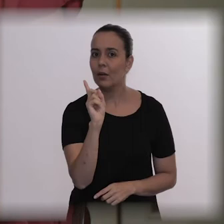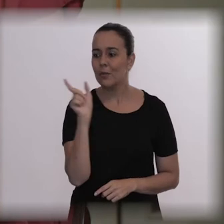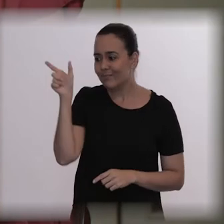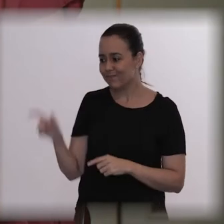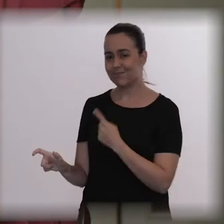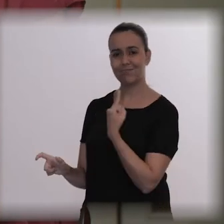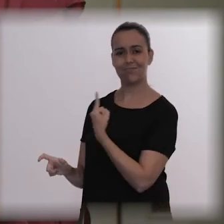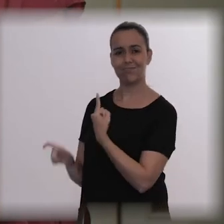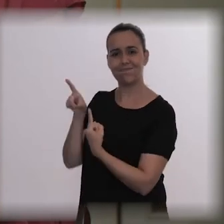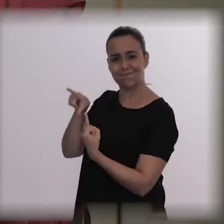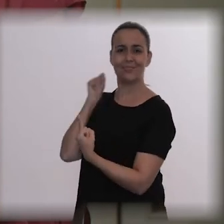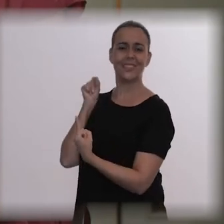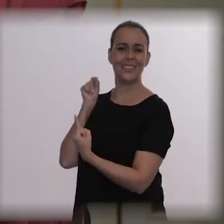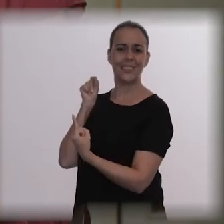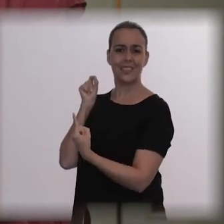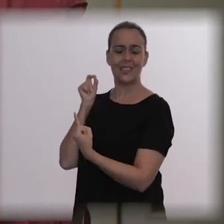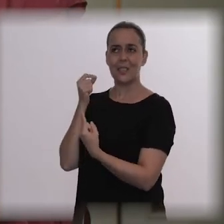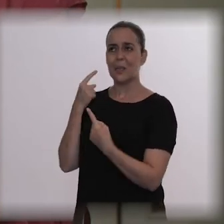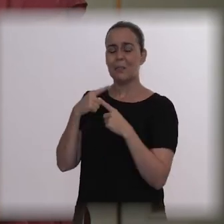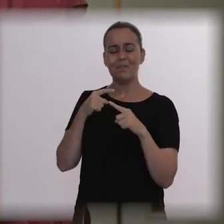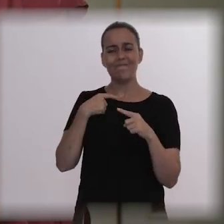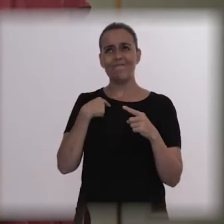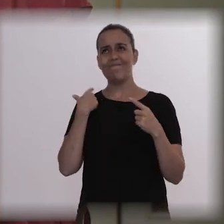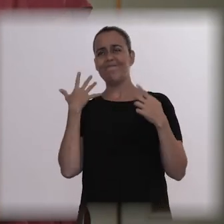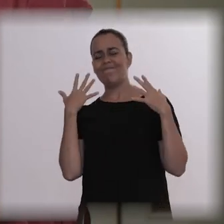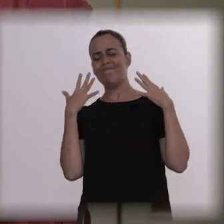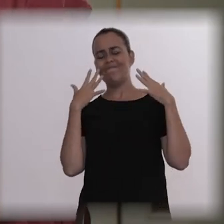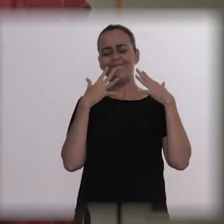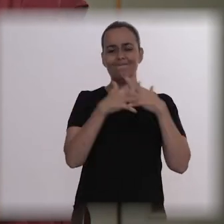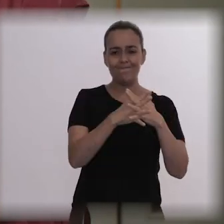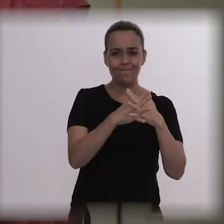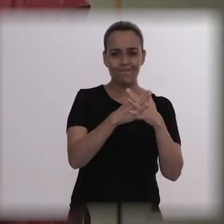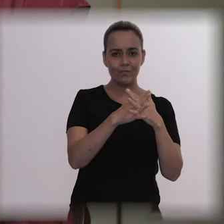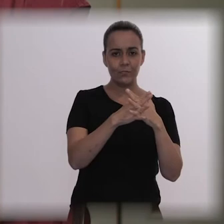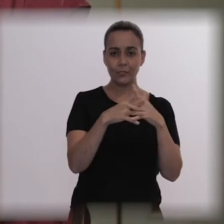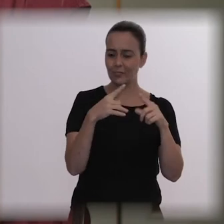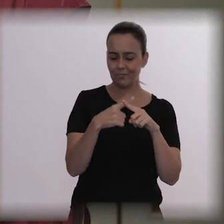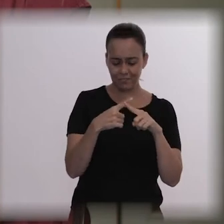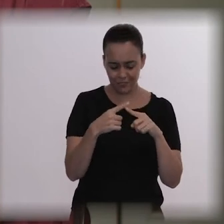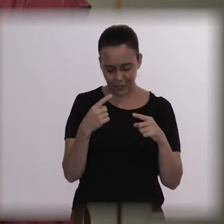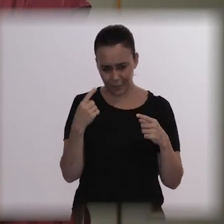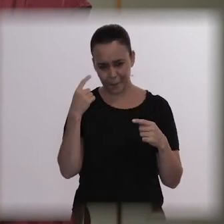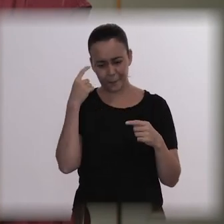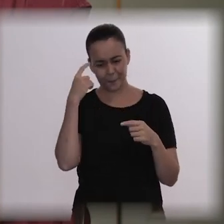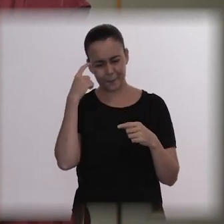But with serious conflict, because for those hours, he must have thrown himself around midnight